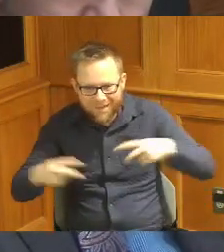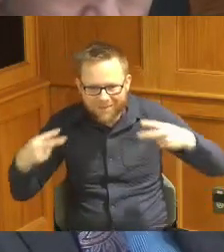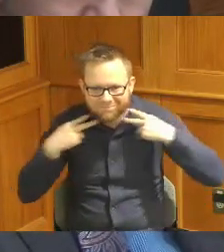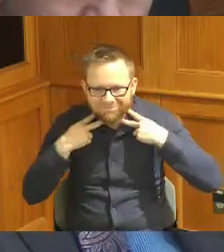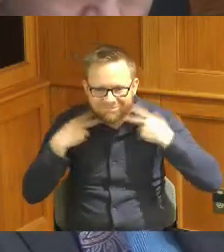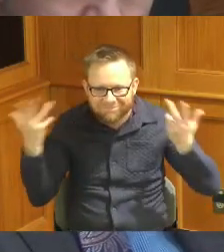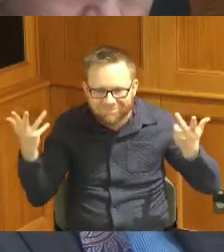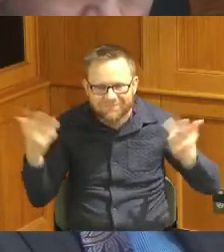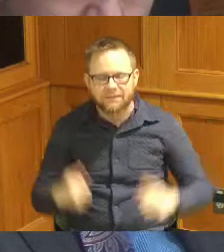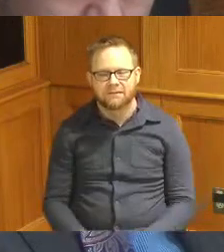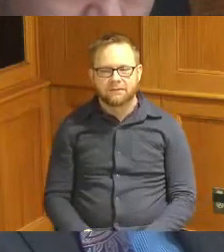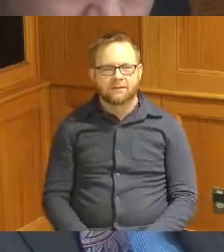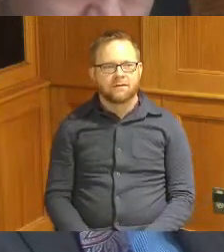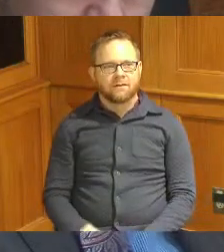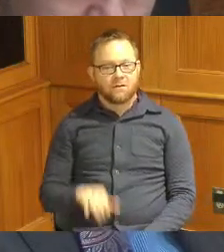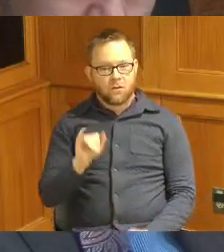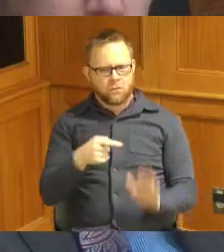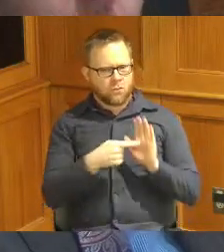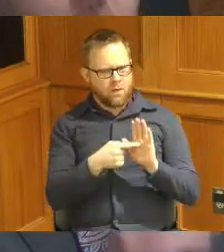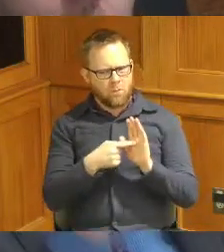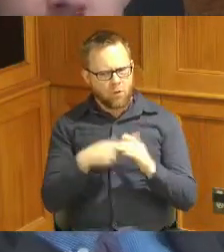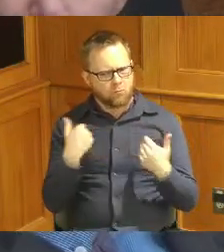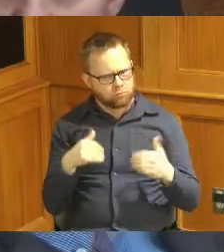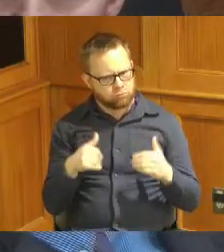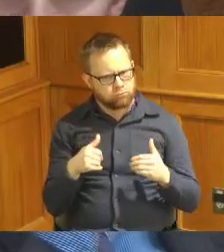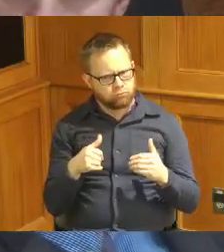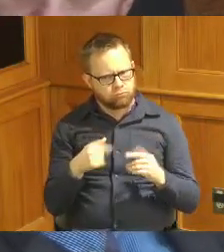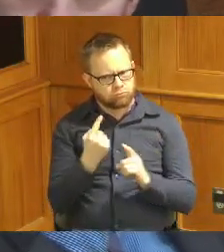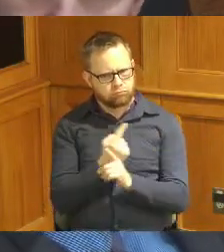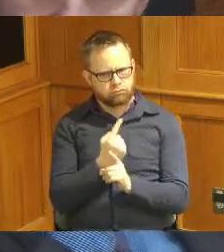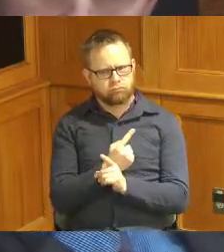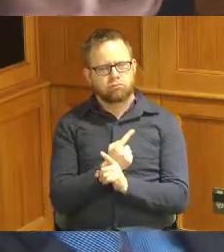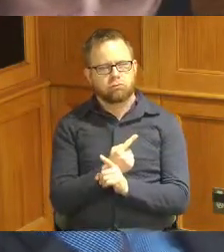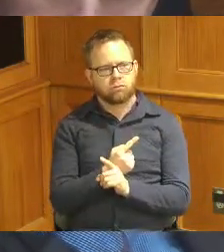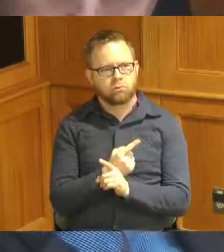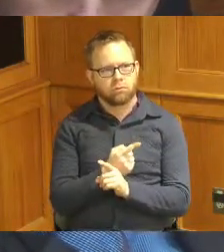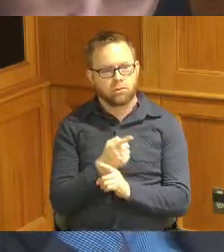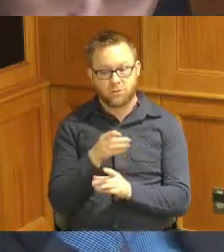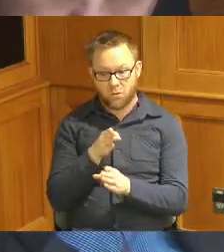income so I think this model makes a lot of sense and as you say in a field where we know we've got